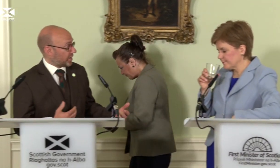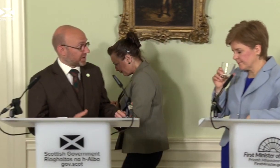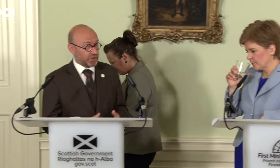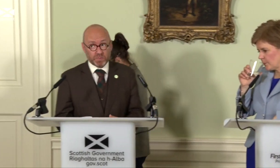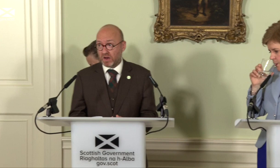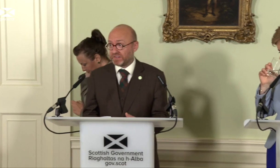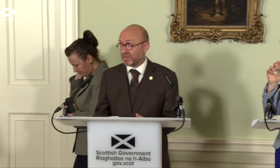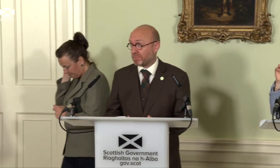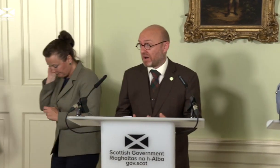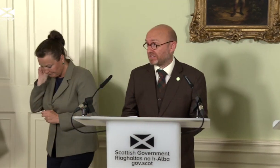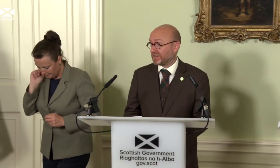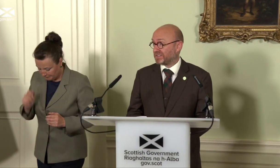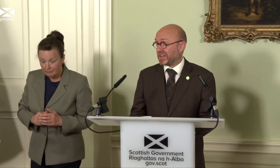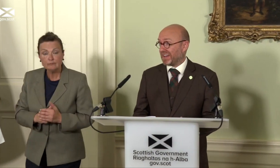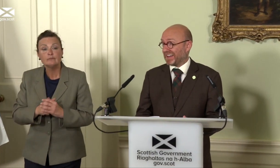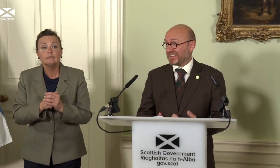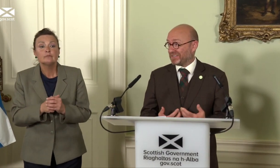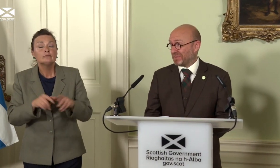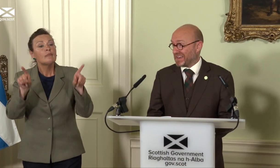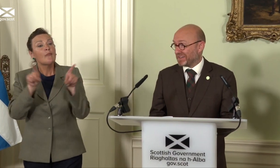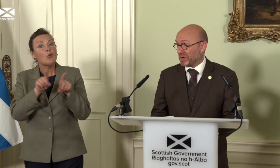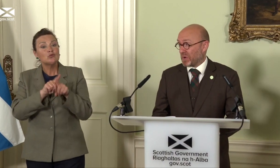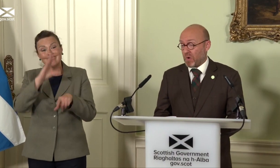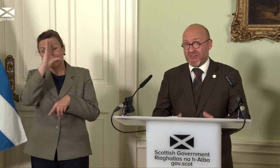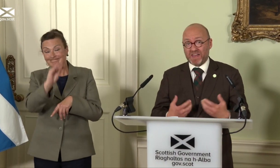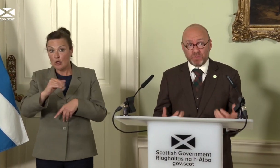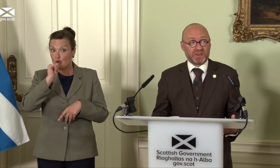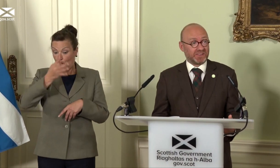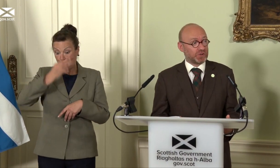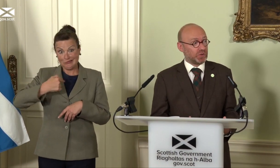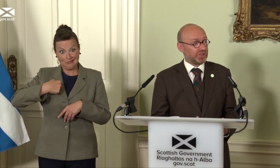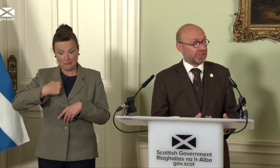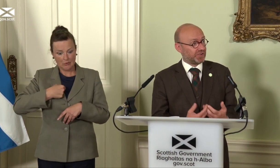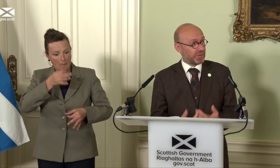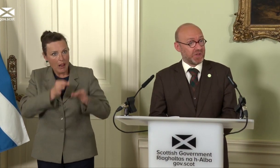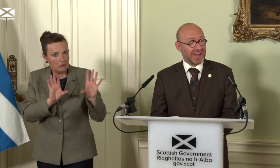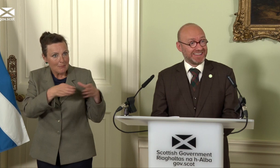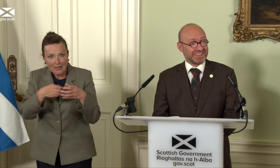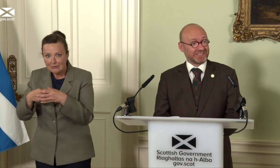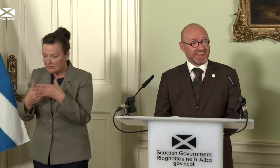political parties that are part of this debate. We want everybody in Scotland to contribute ideas